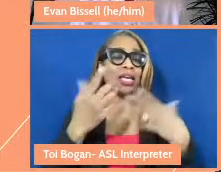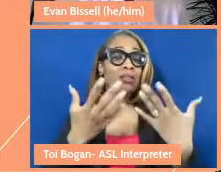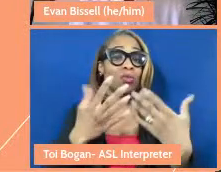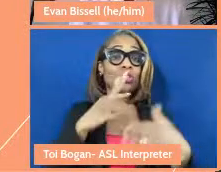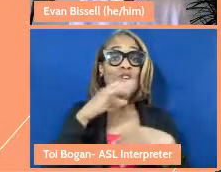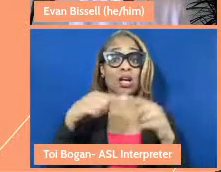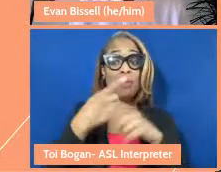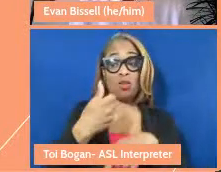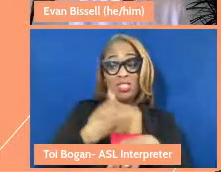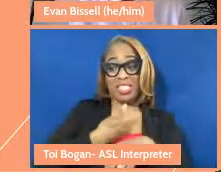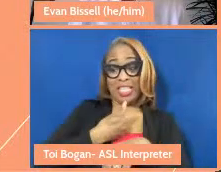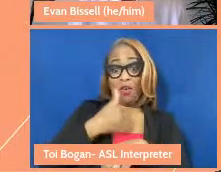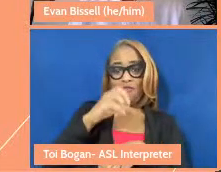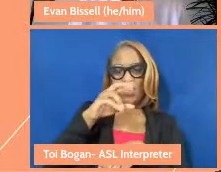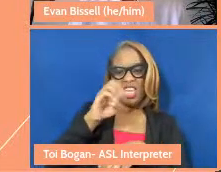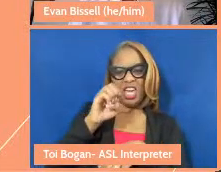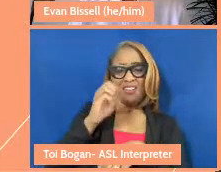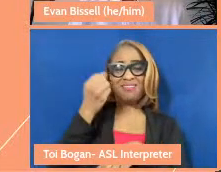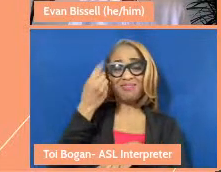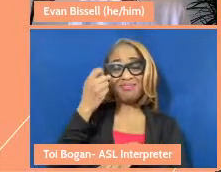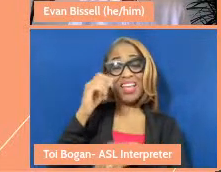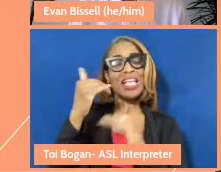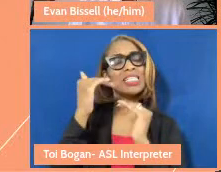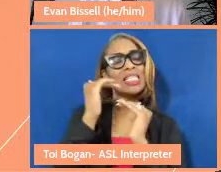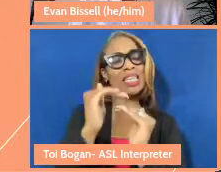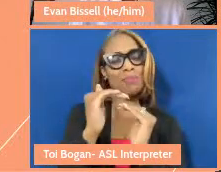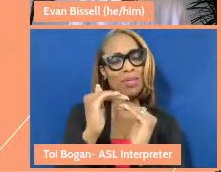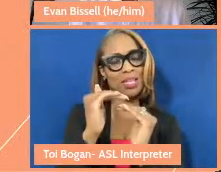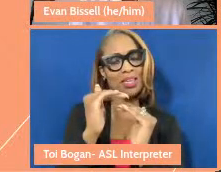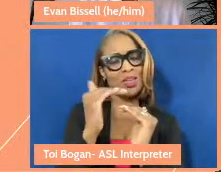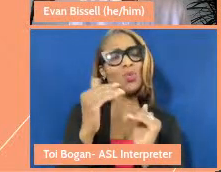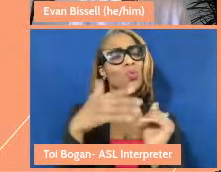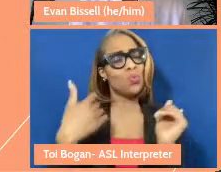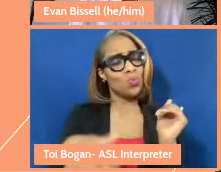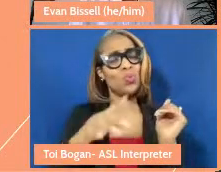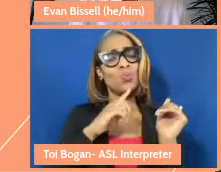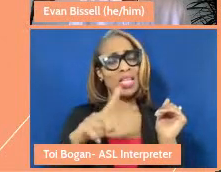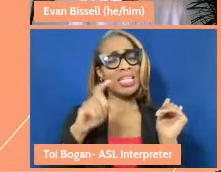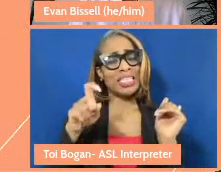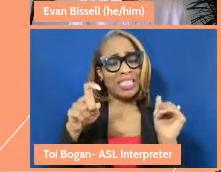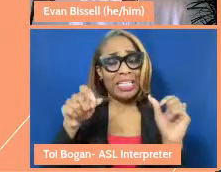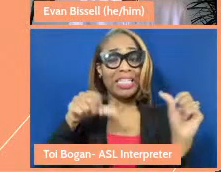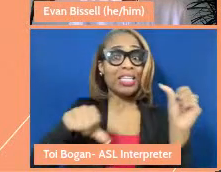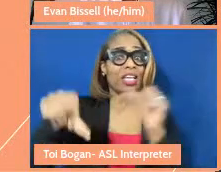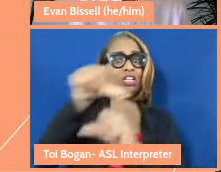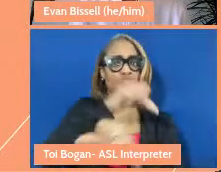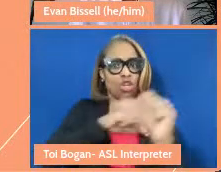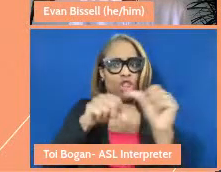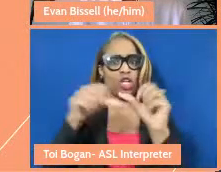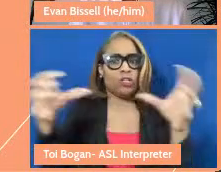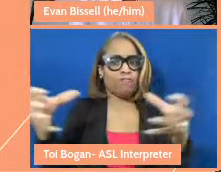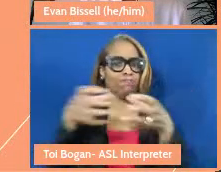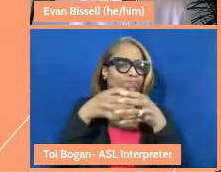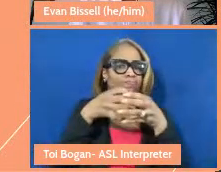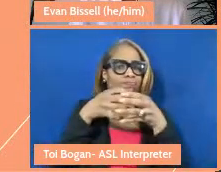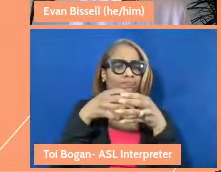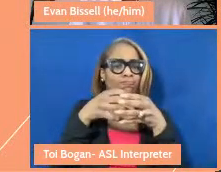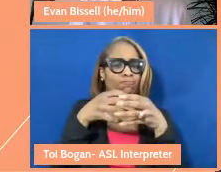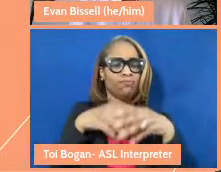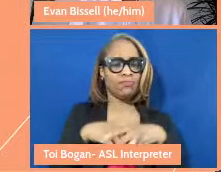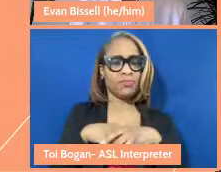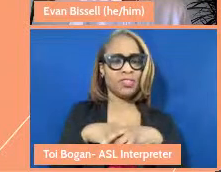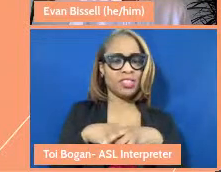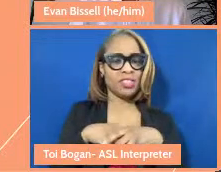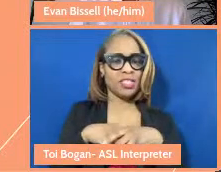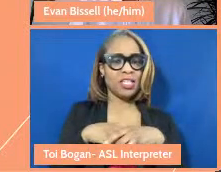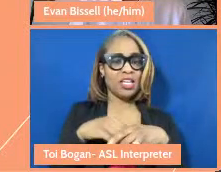self-care is limited. We need each other. And nobody gets their life alone. No one comes